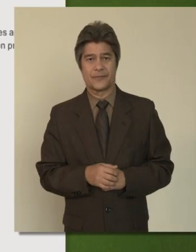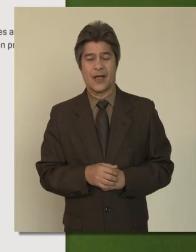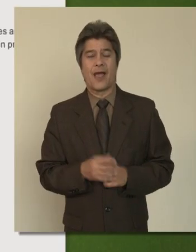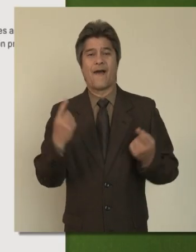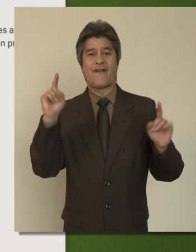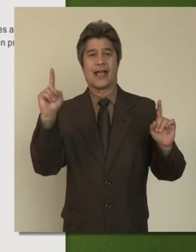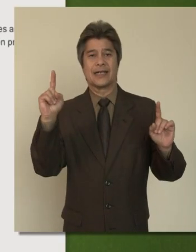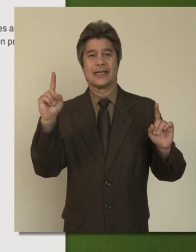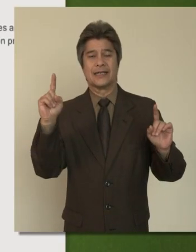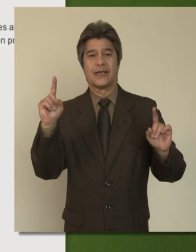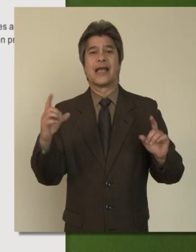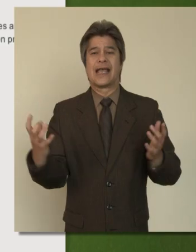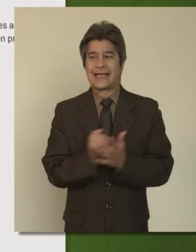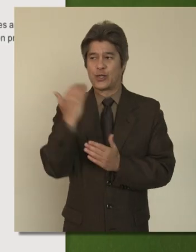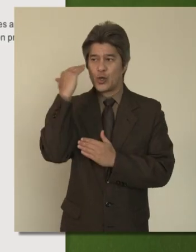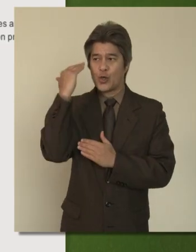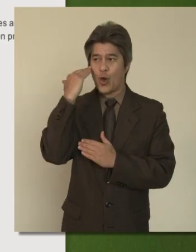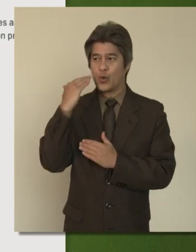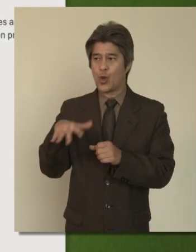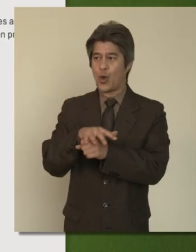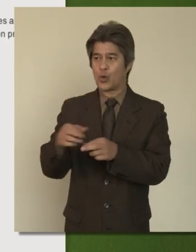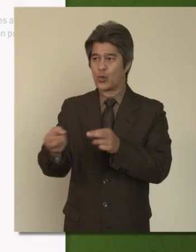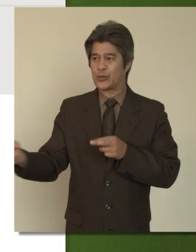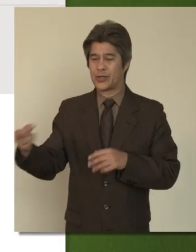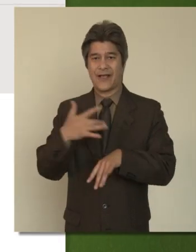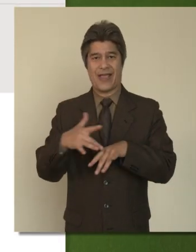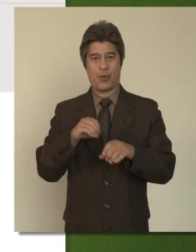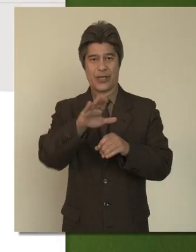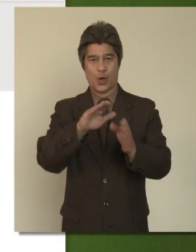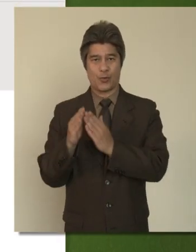Finally, get to know the local resources available in your community.